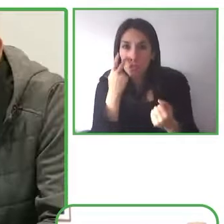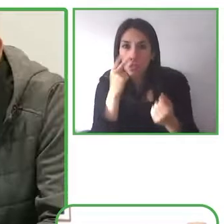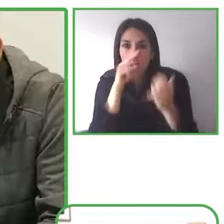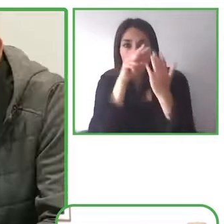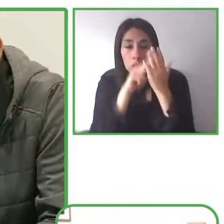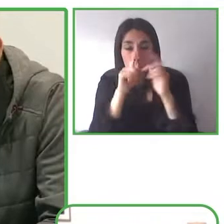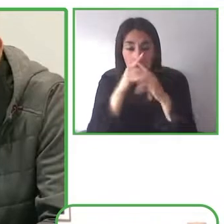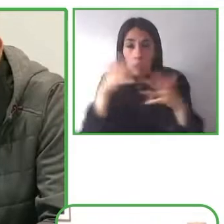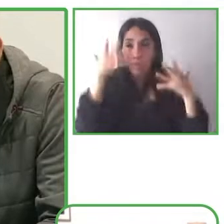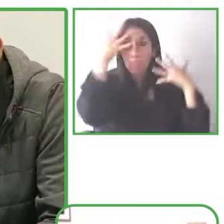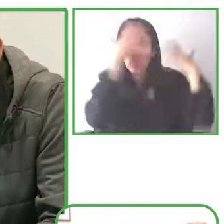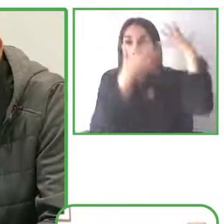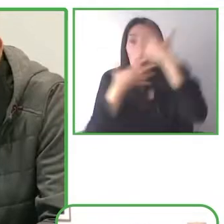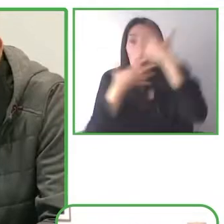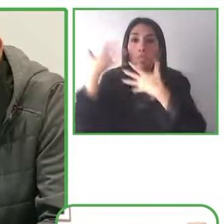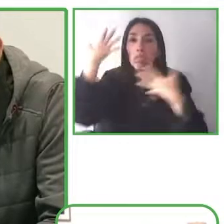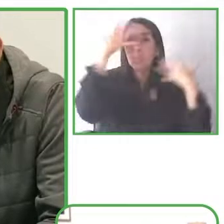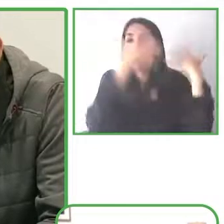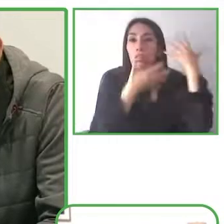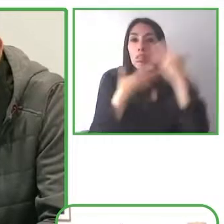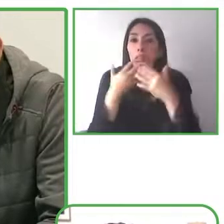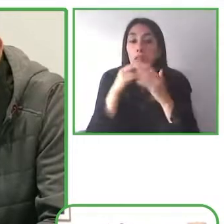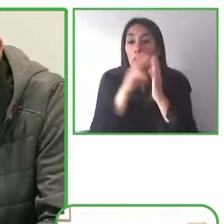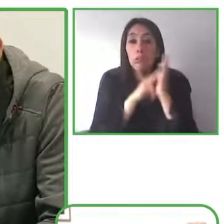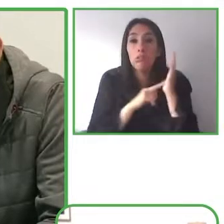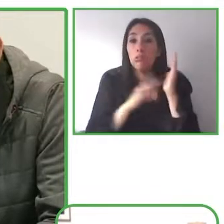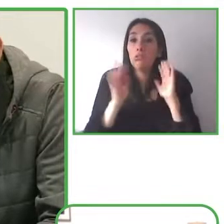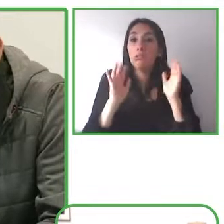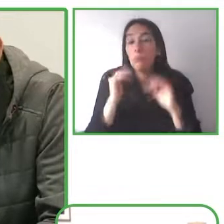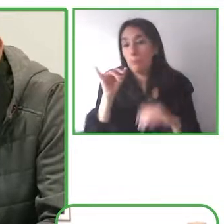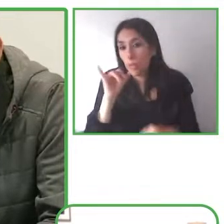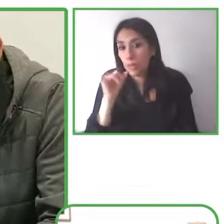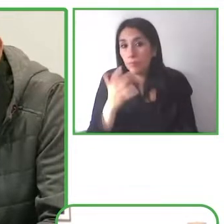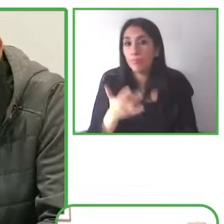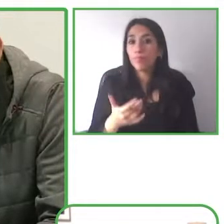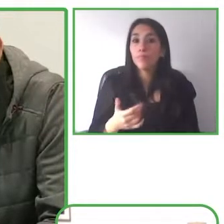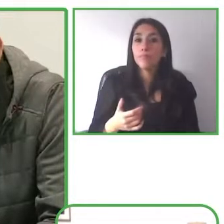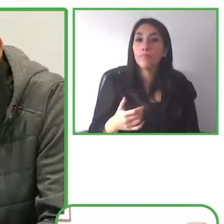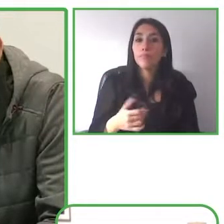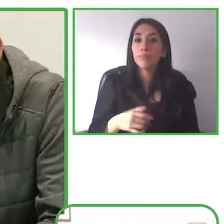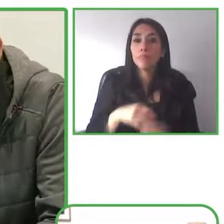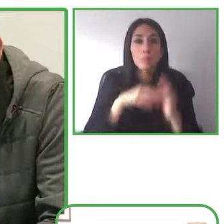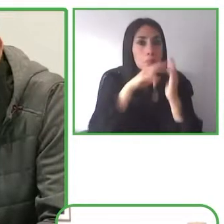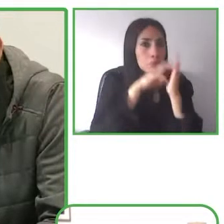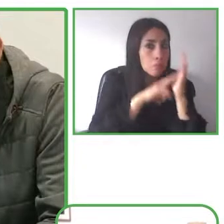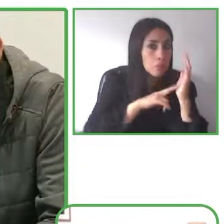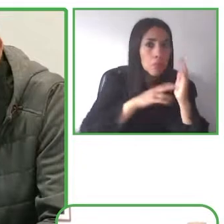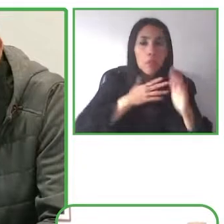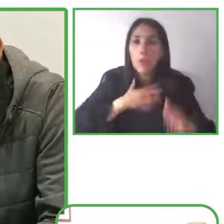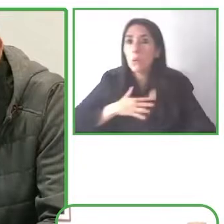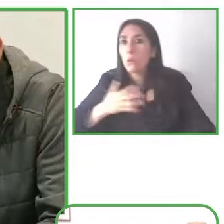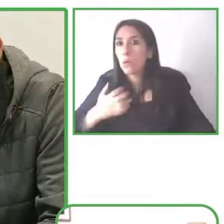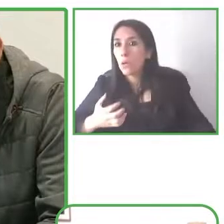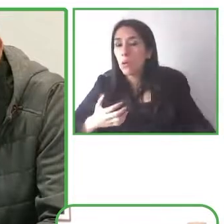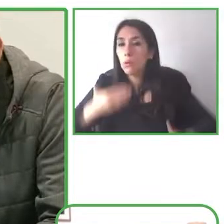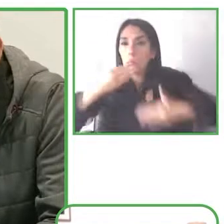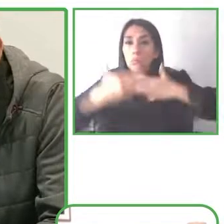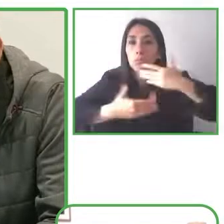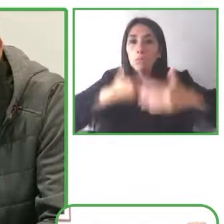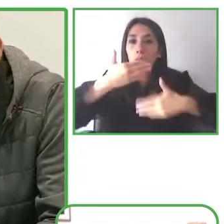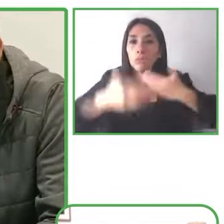So, we also have some interesting research projects going on so for example Project Relate